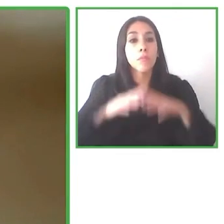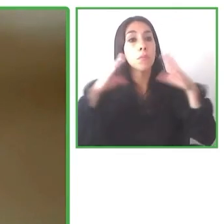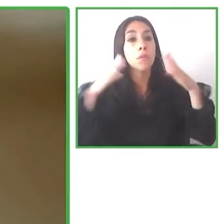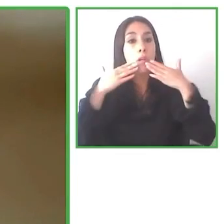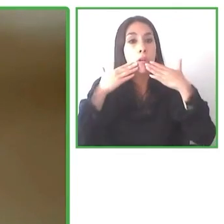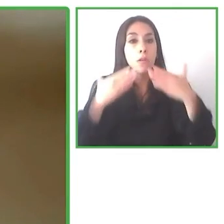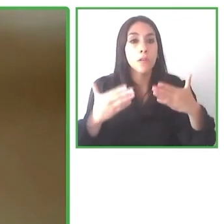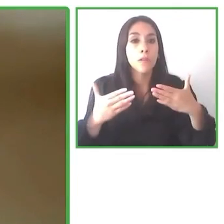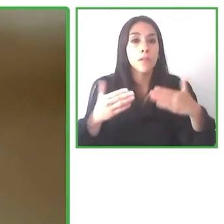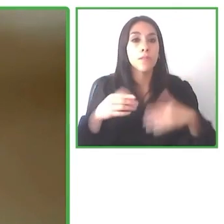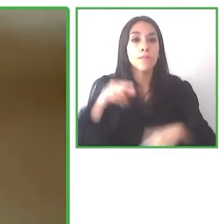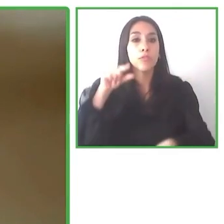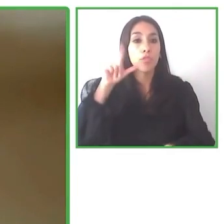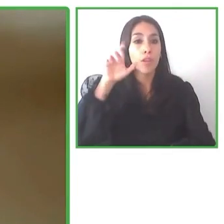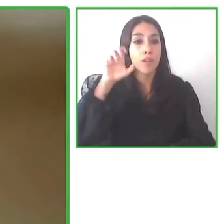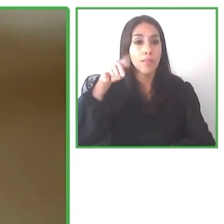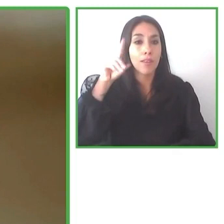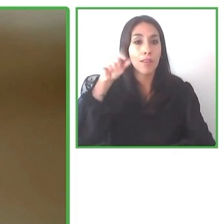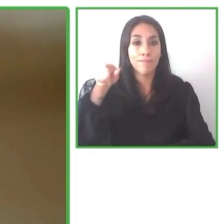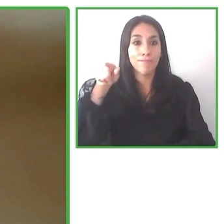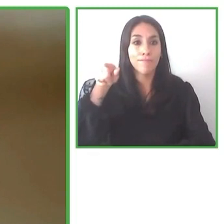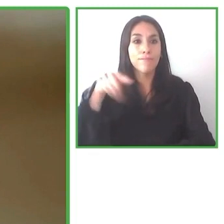Thank you very much Glenda for your presentation.